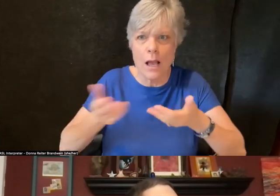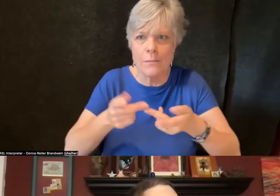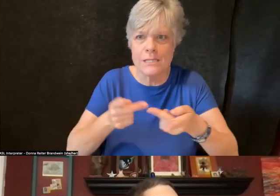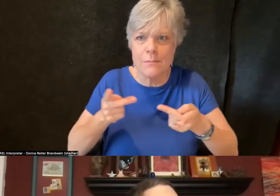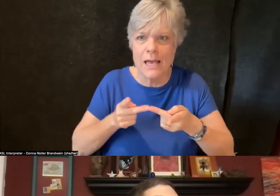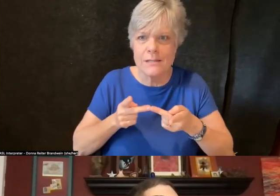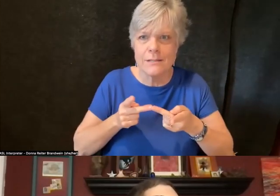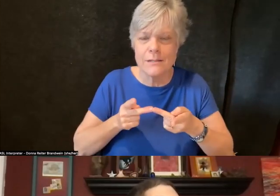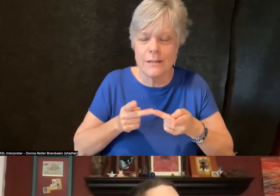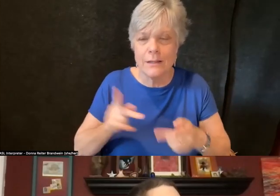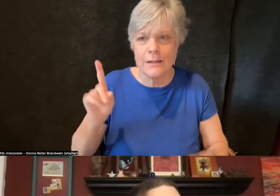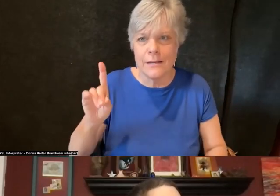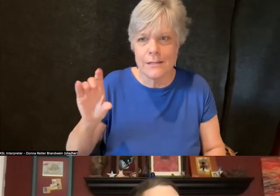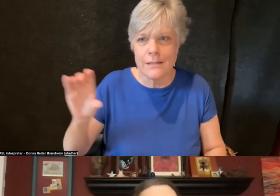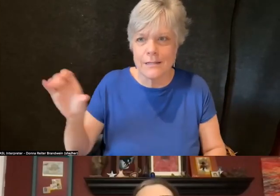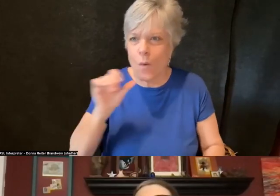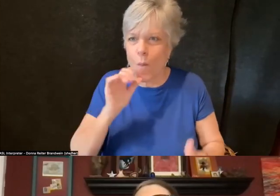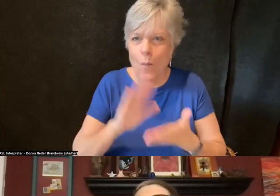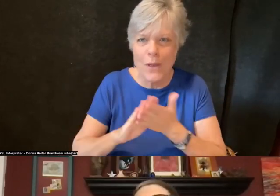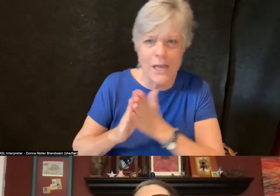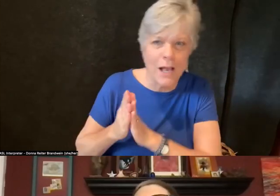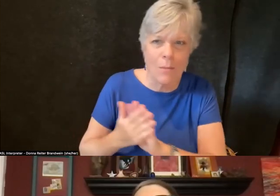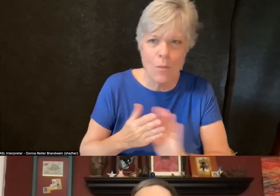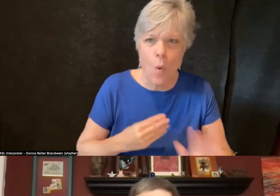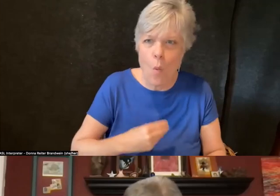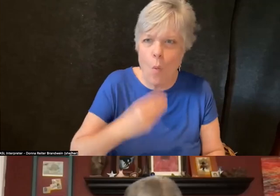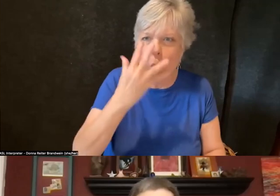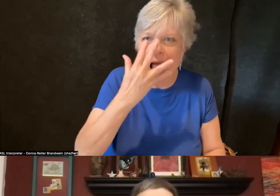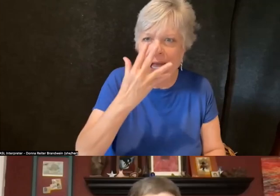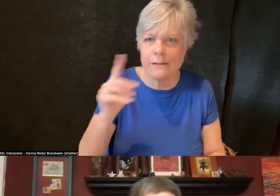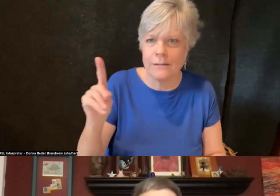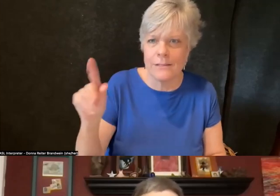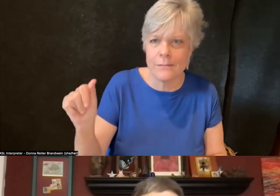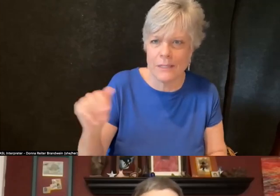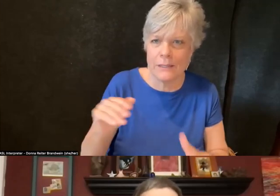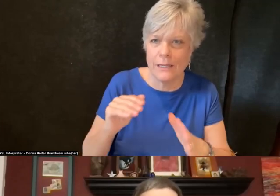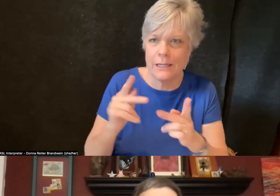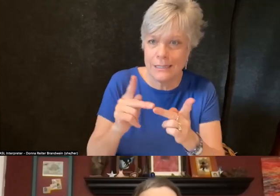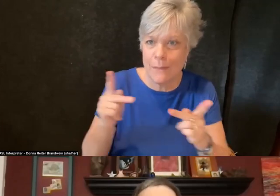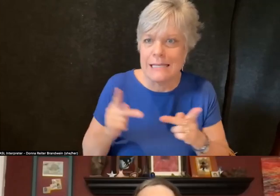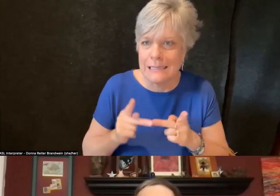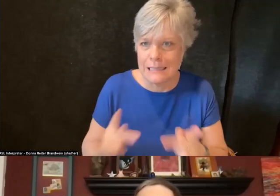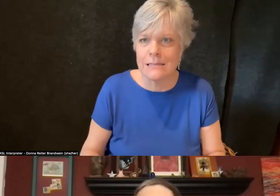but that they don't become white disability spaces. Thank you so much.